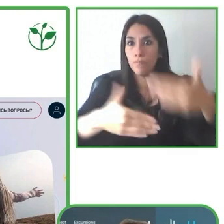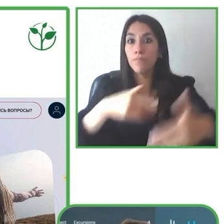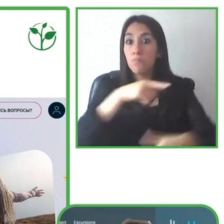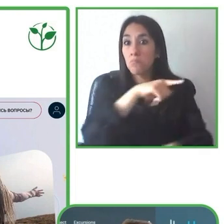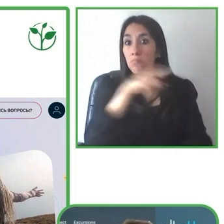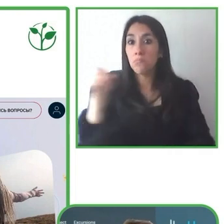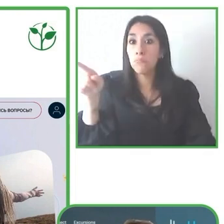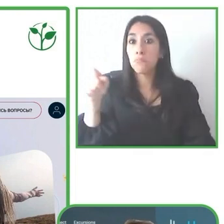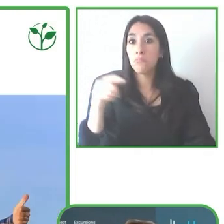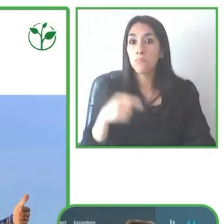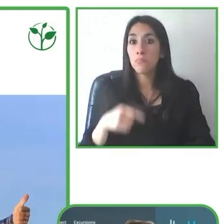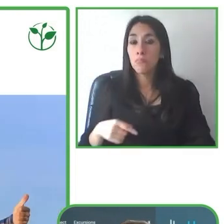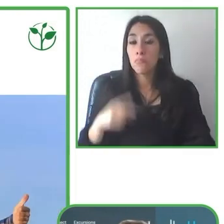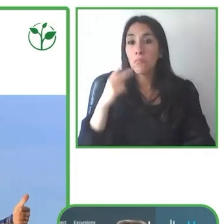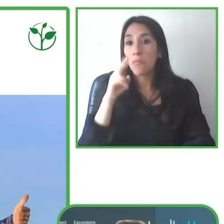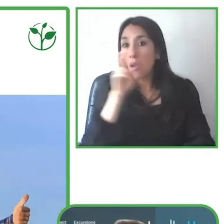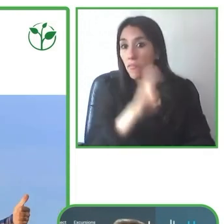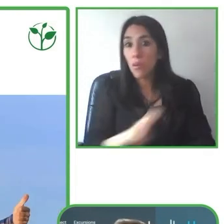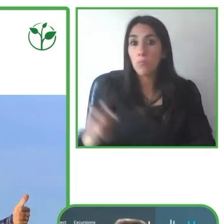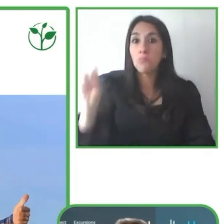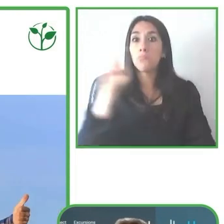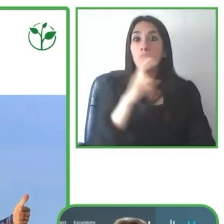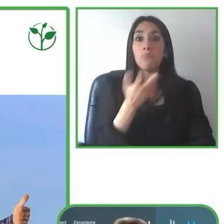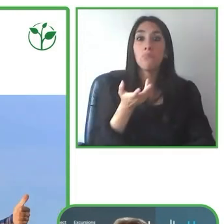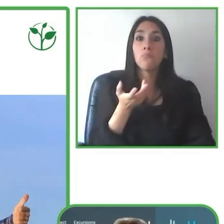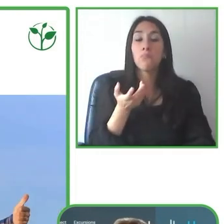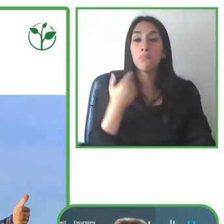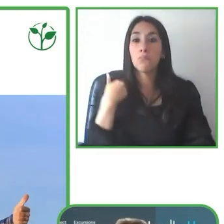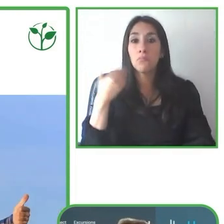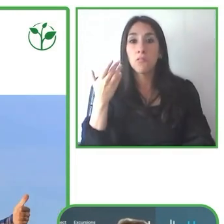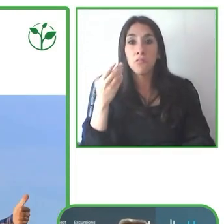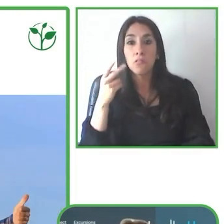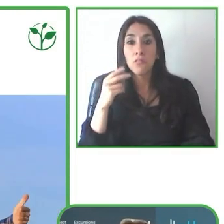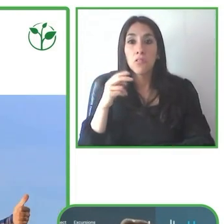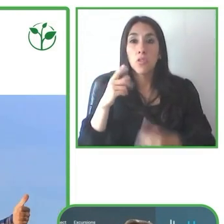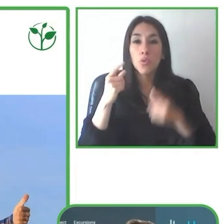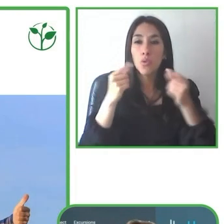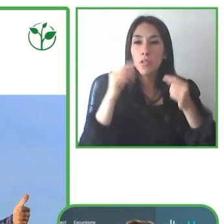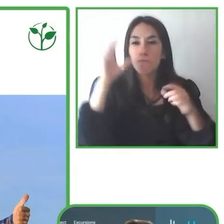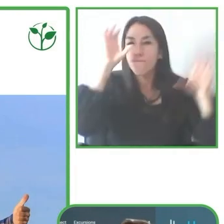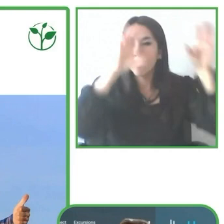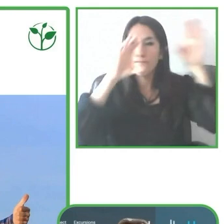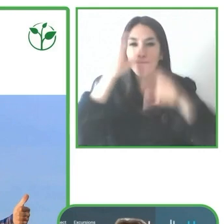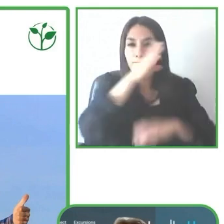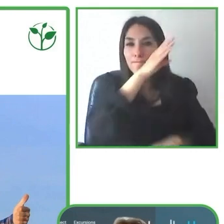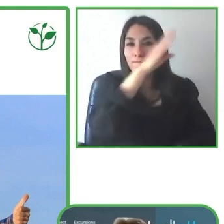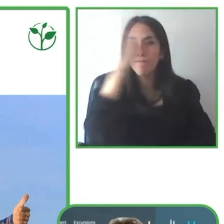with special needs,